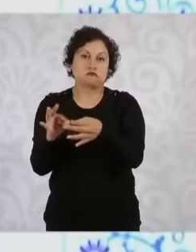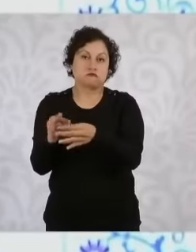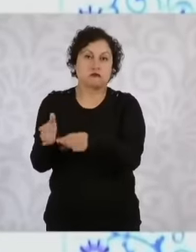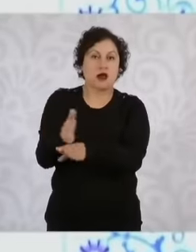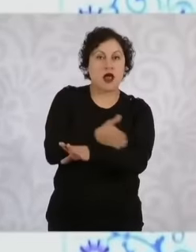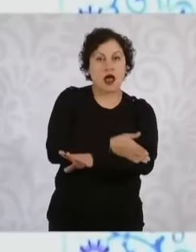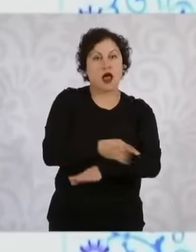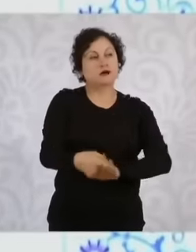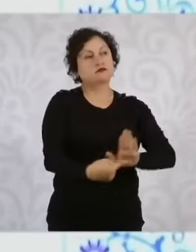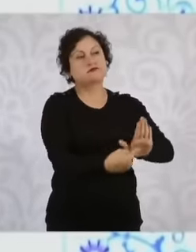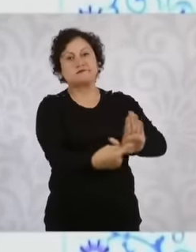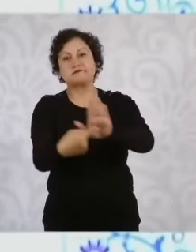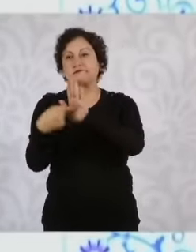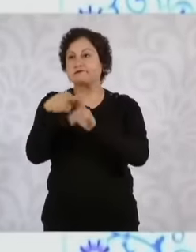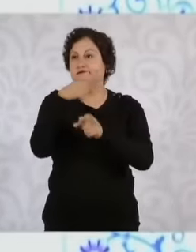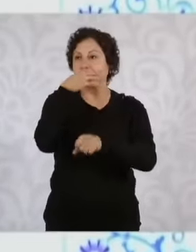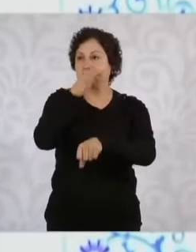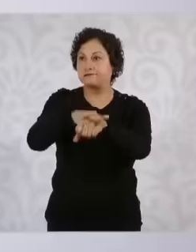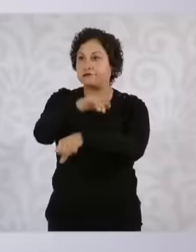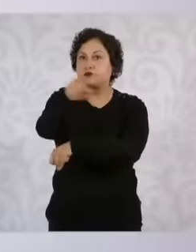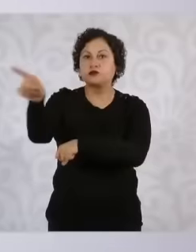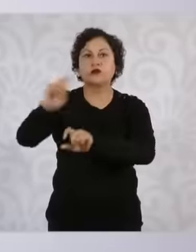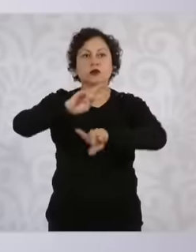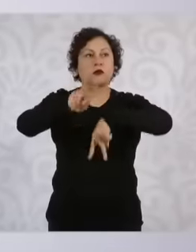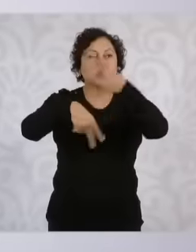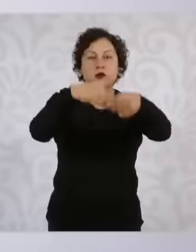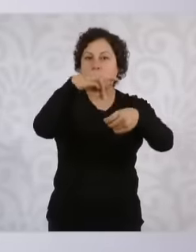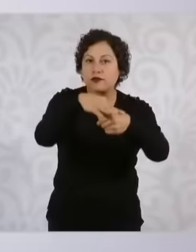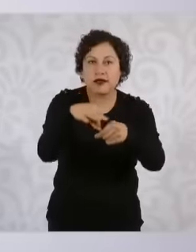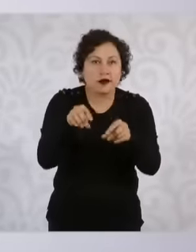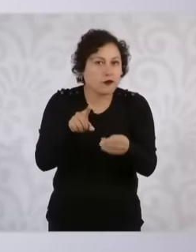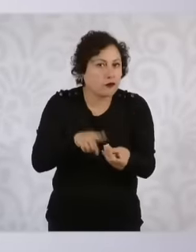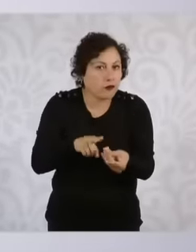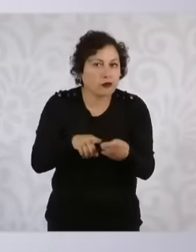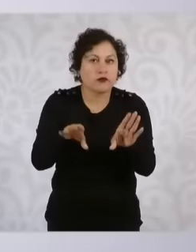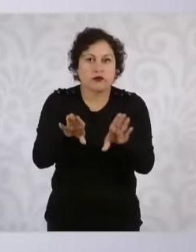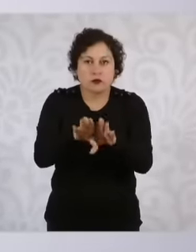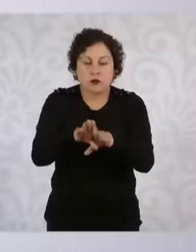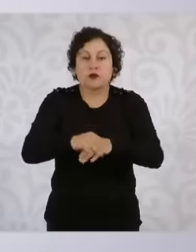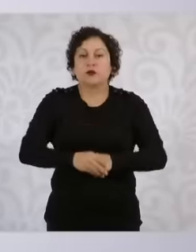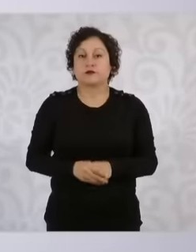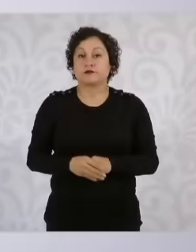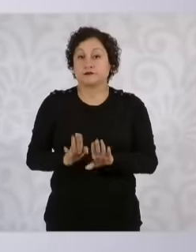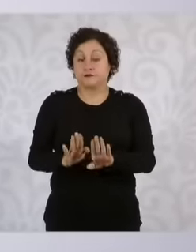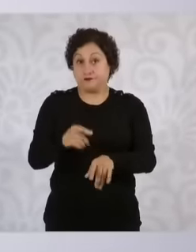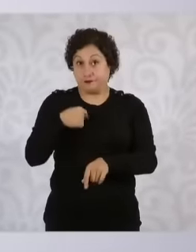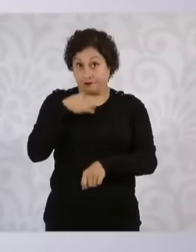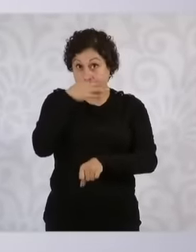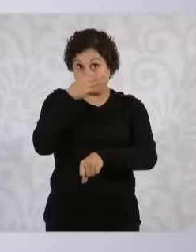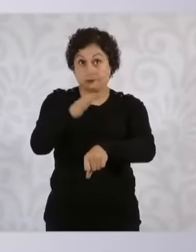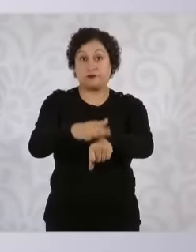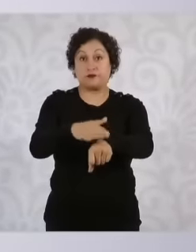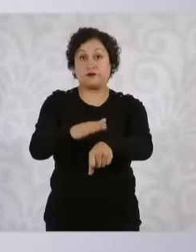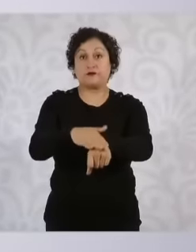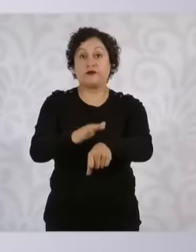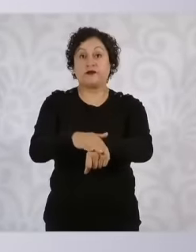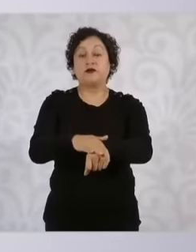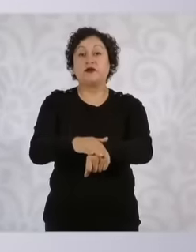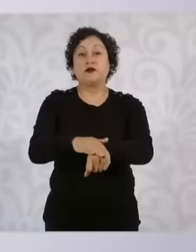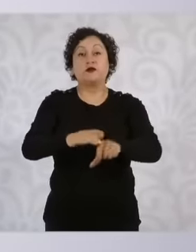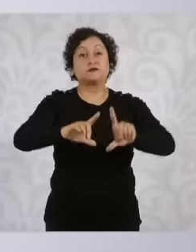to vote where we are going to vote just to tell you that we will be making the election at the national level